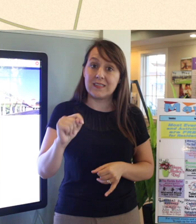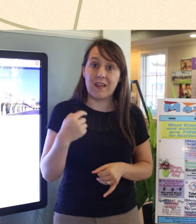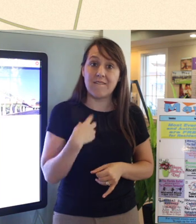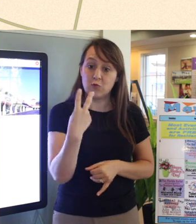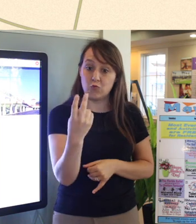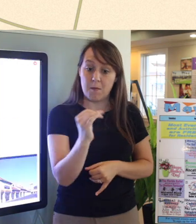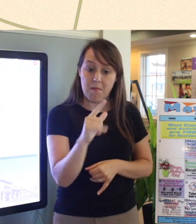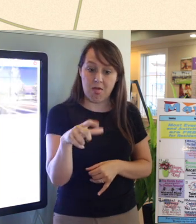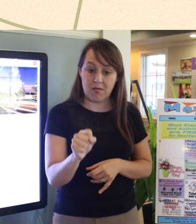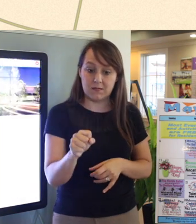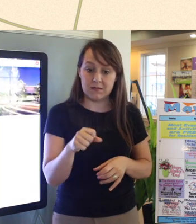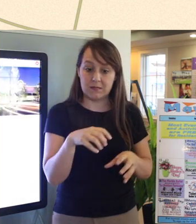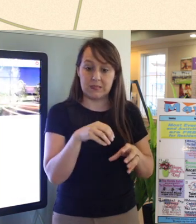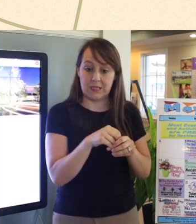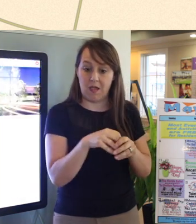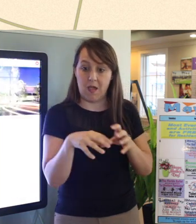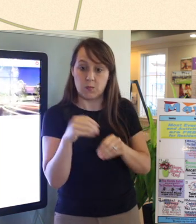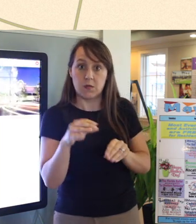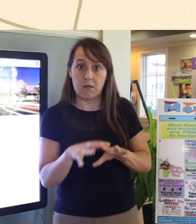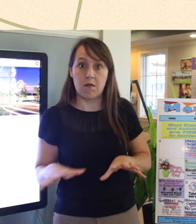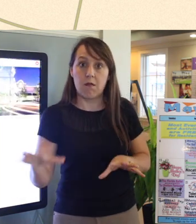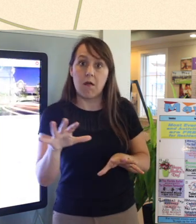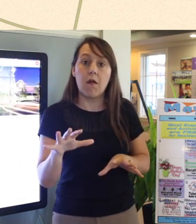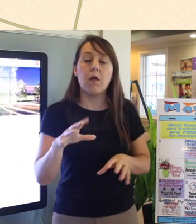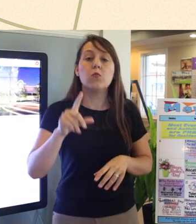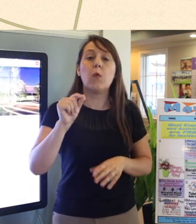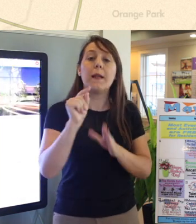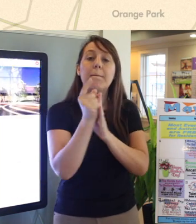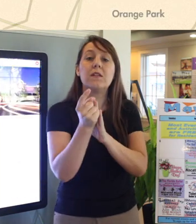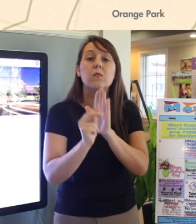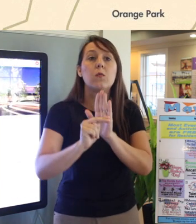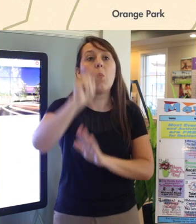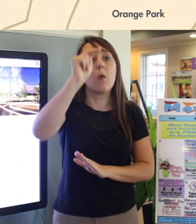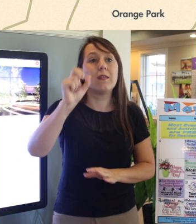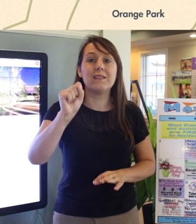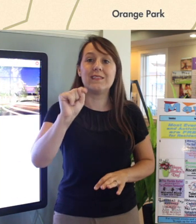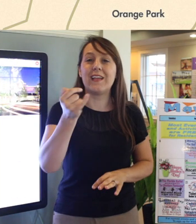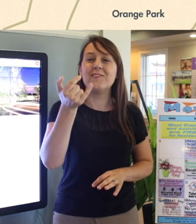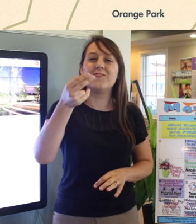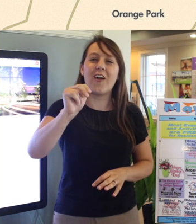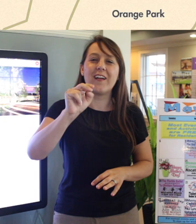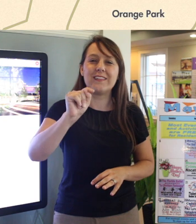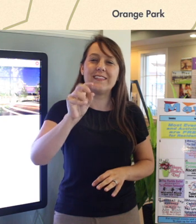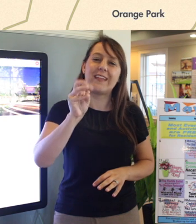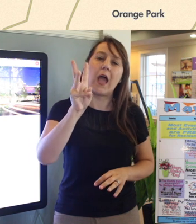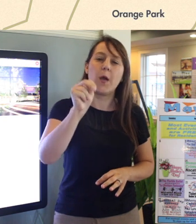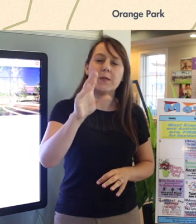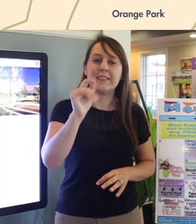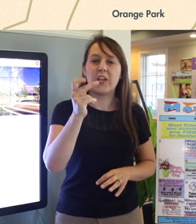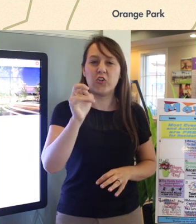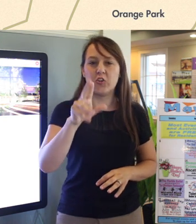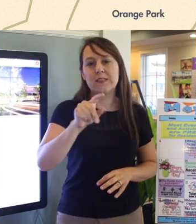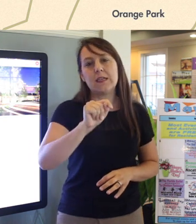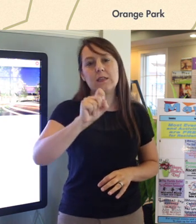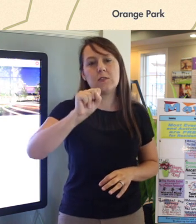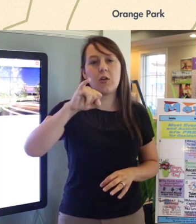and then 20 minutes north is the St. John's Town Center We refer to this as the crown jewel of shopping in Jacksonville